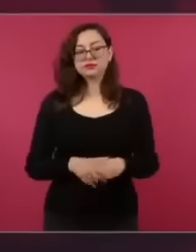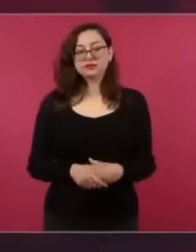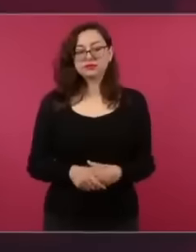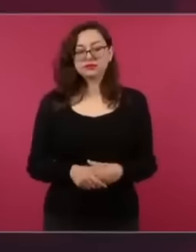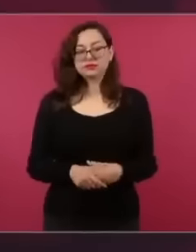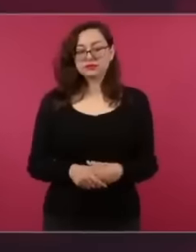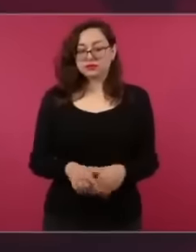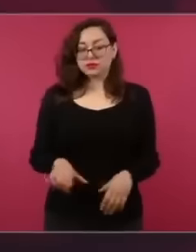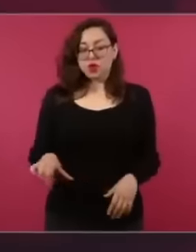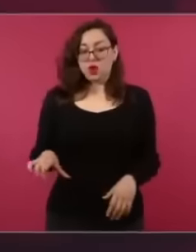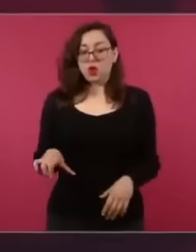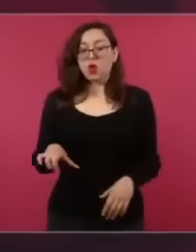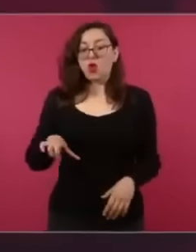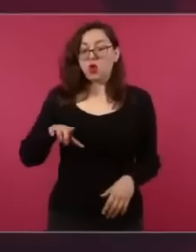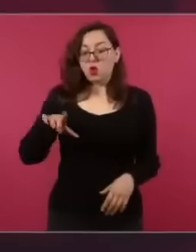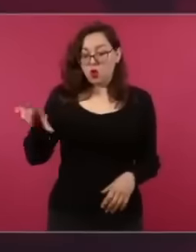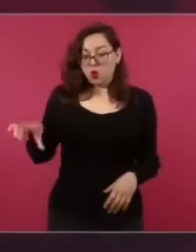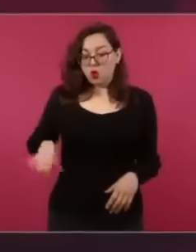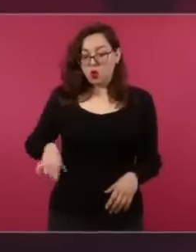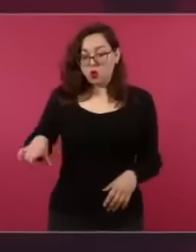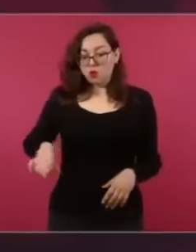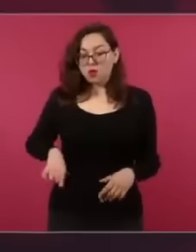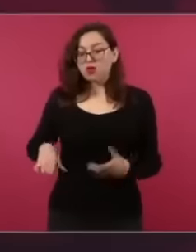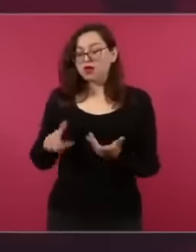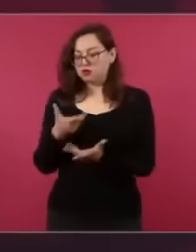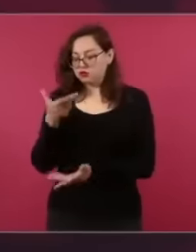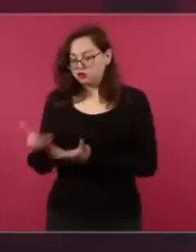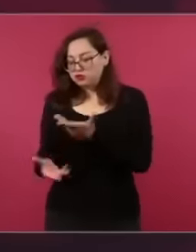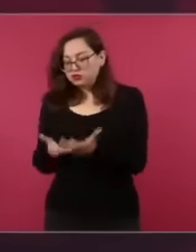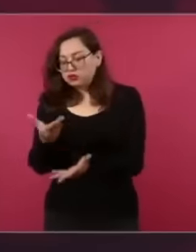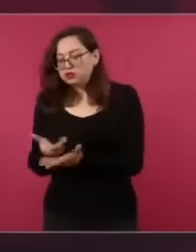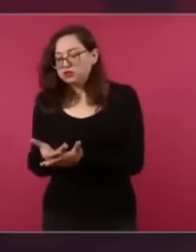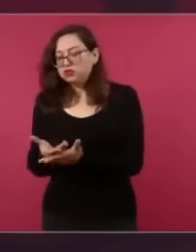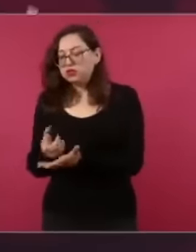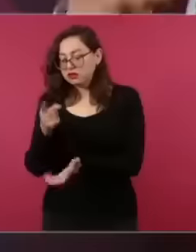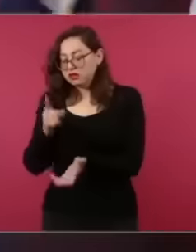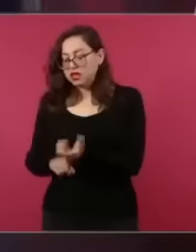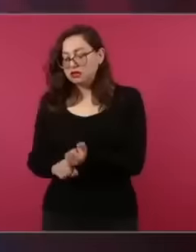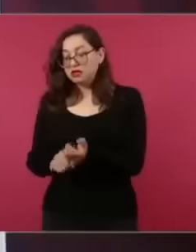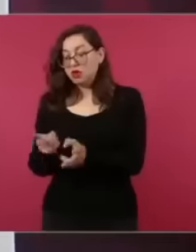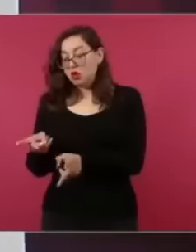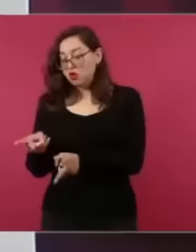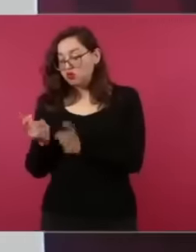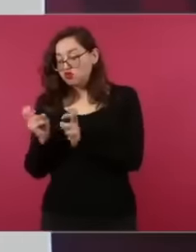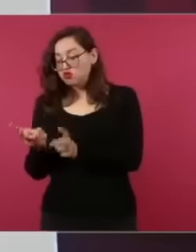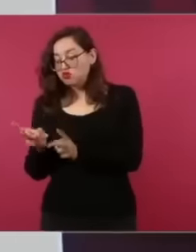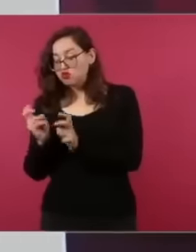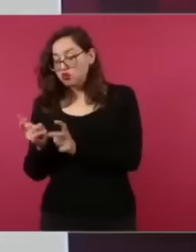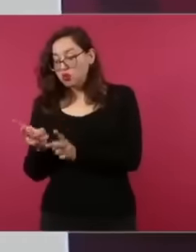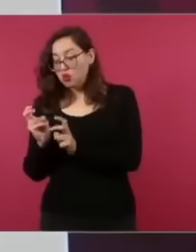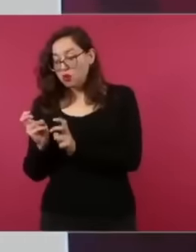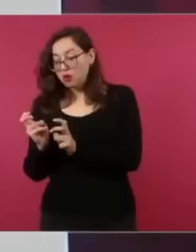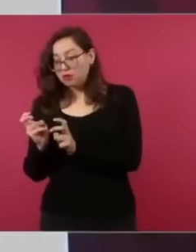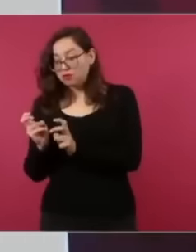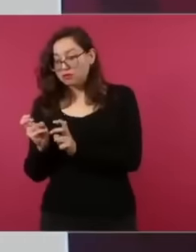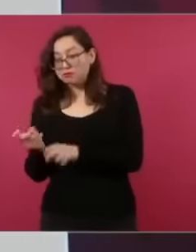a public official who steals do? What does a street thief do?